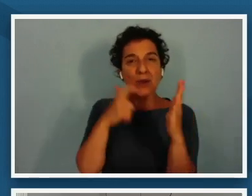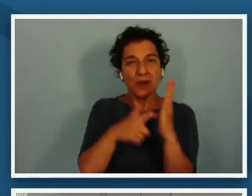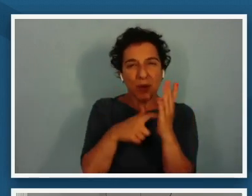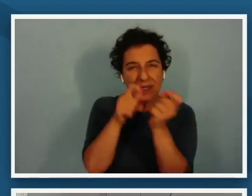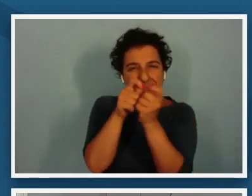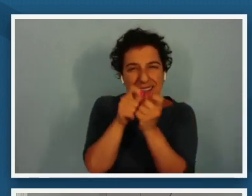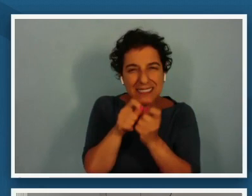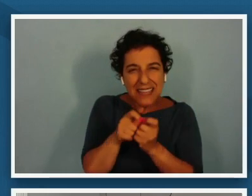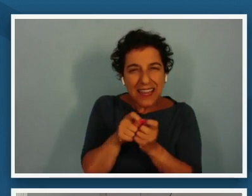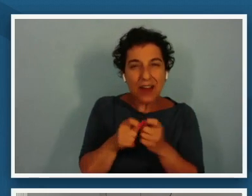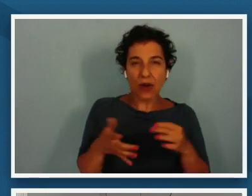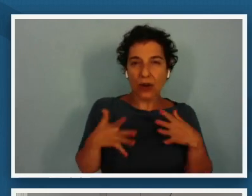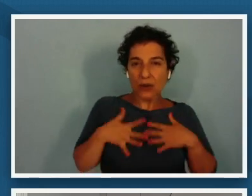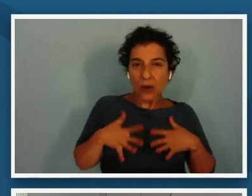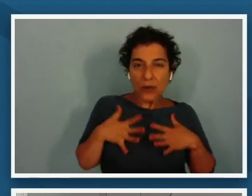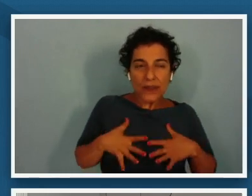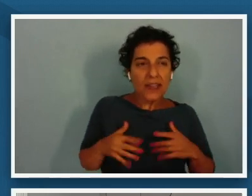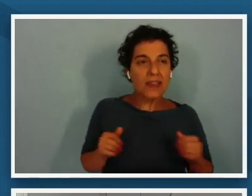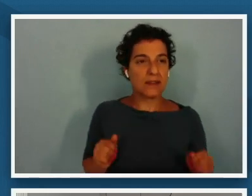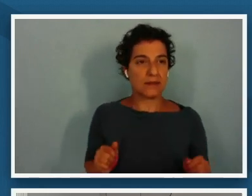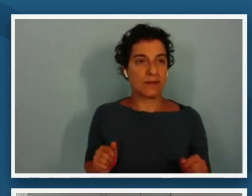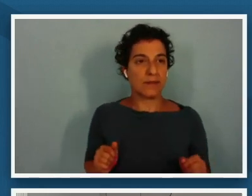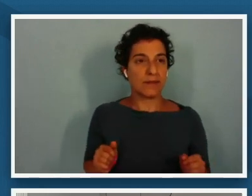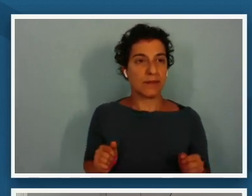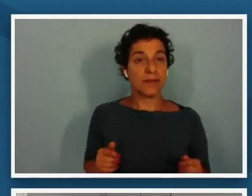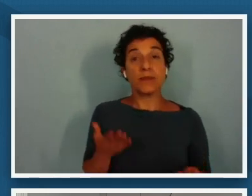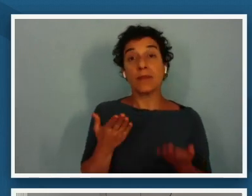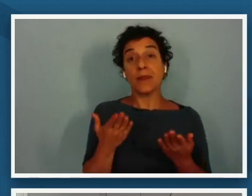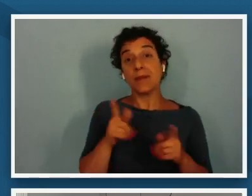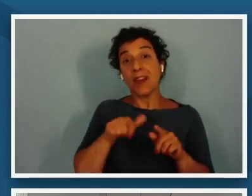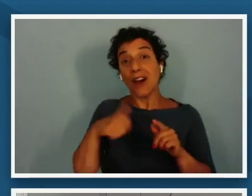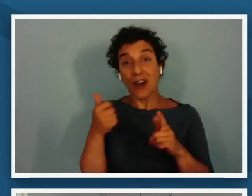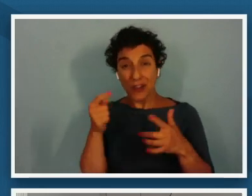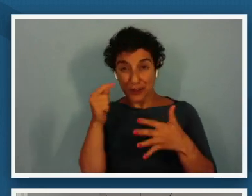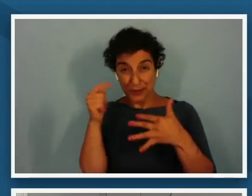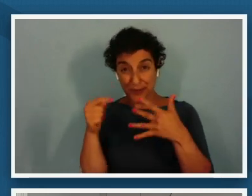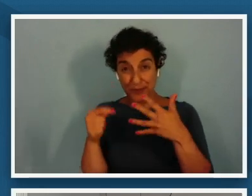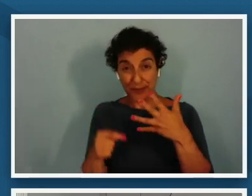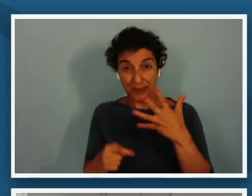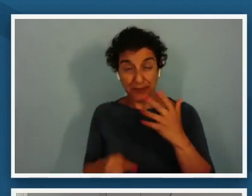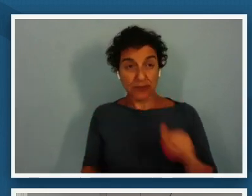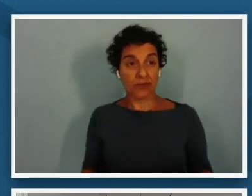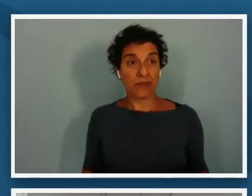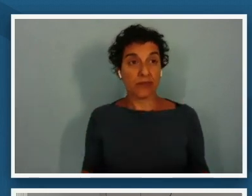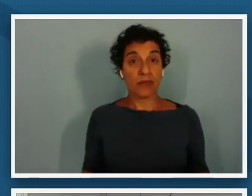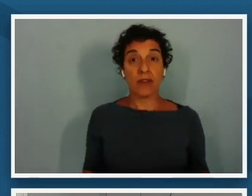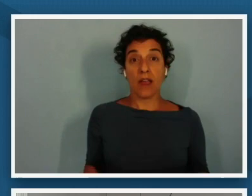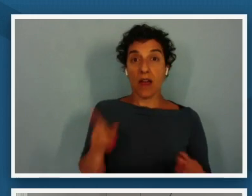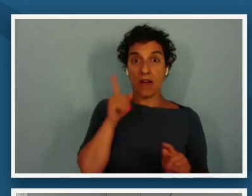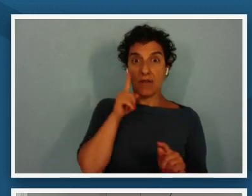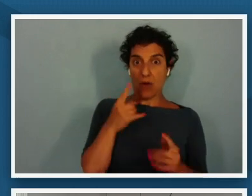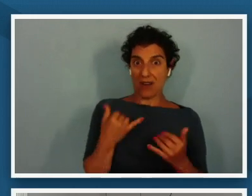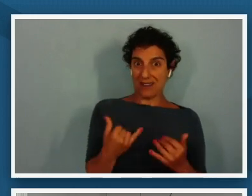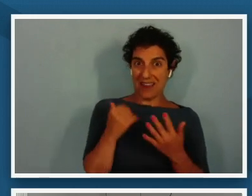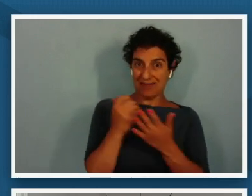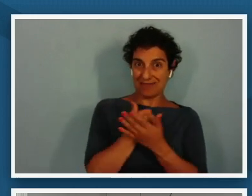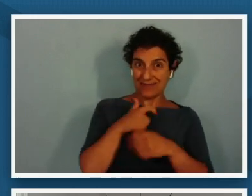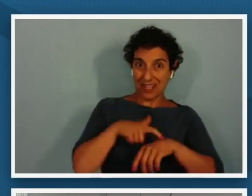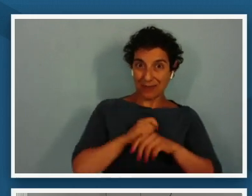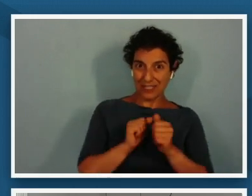clothing and perhaps some other items and for the purposes of our time